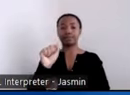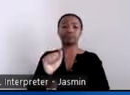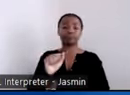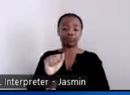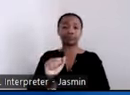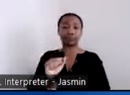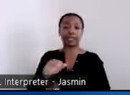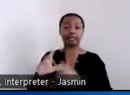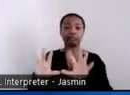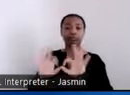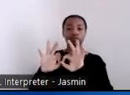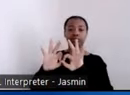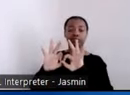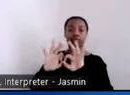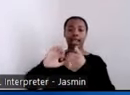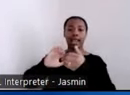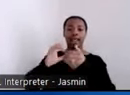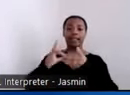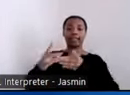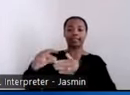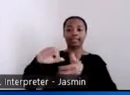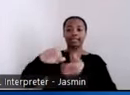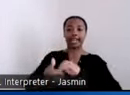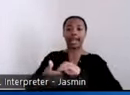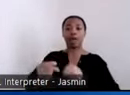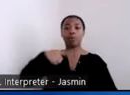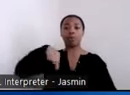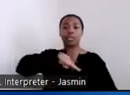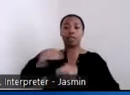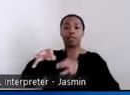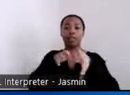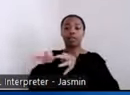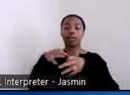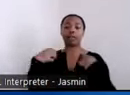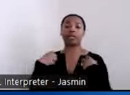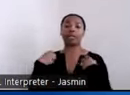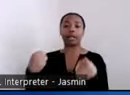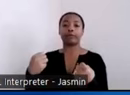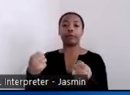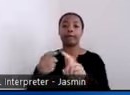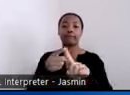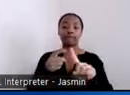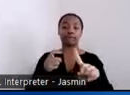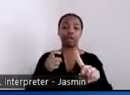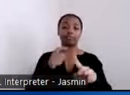recovery from behavioral health conditions. We believe all people can recover from